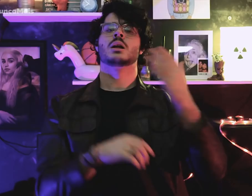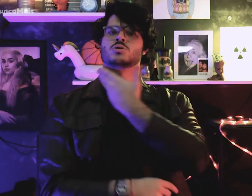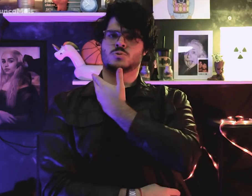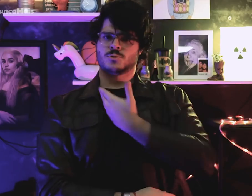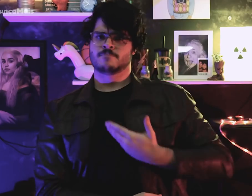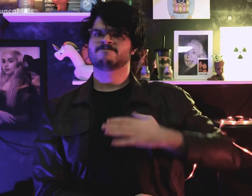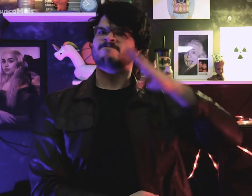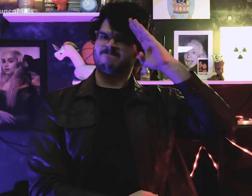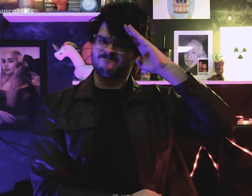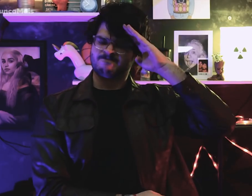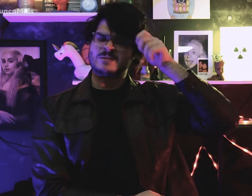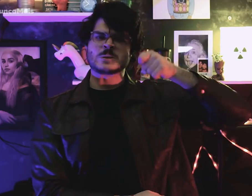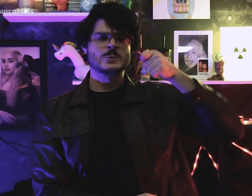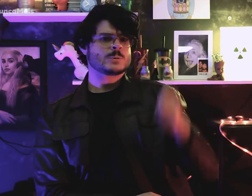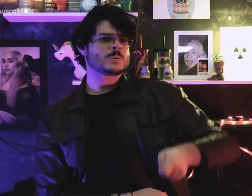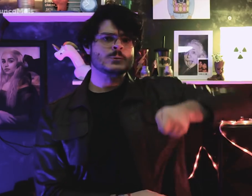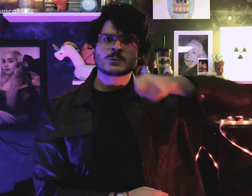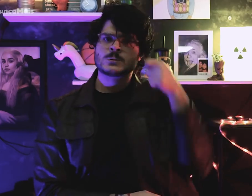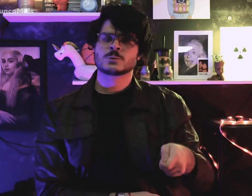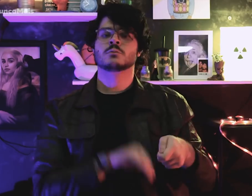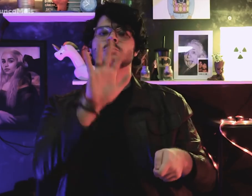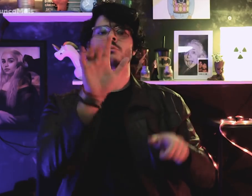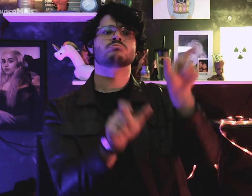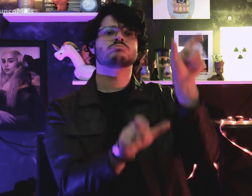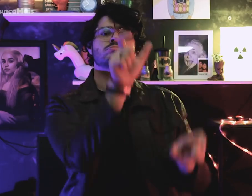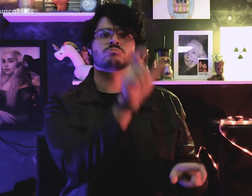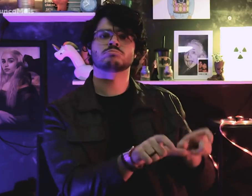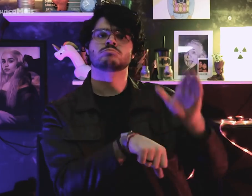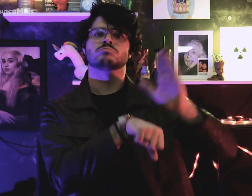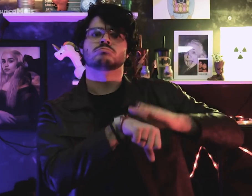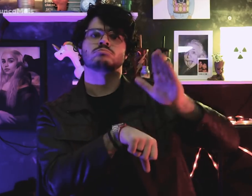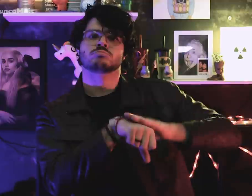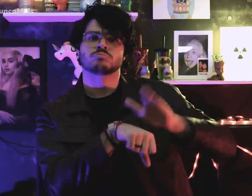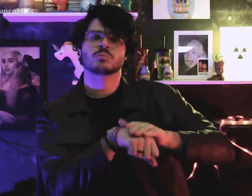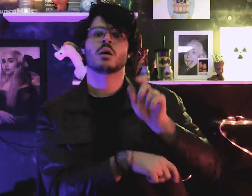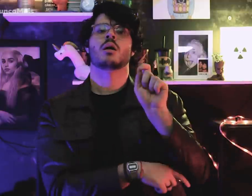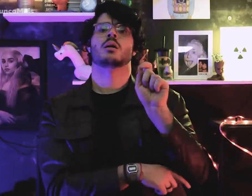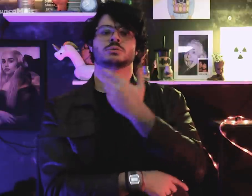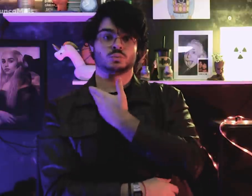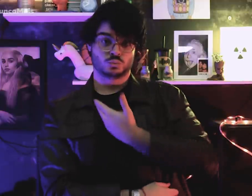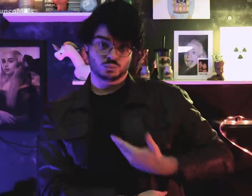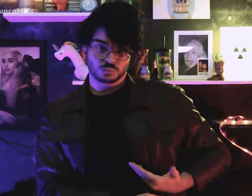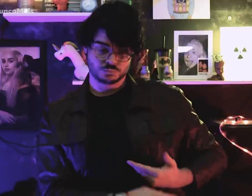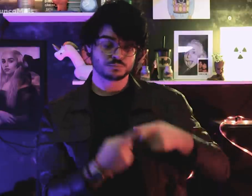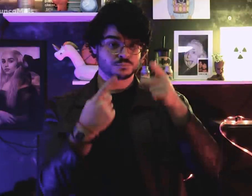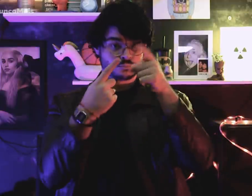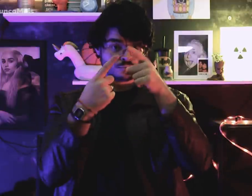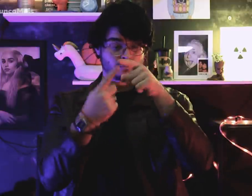military governments led authoritarian